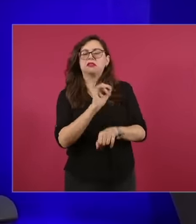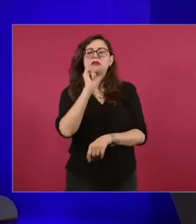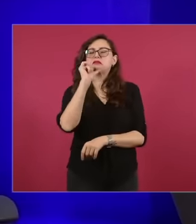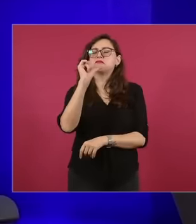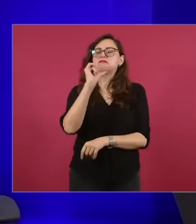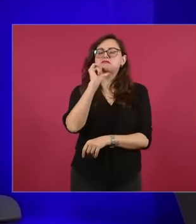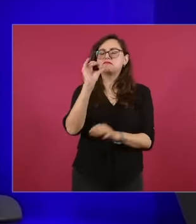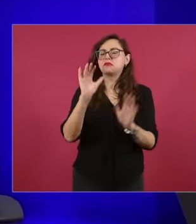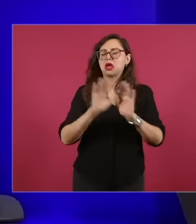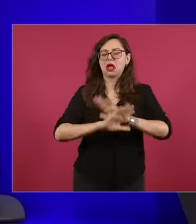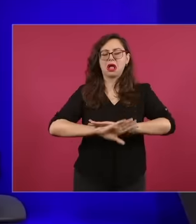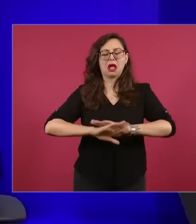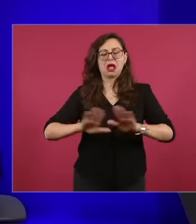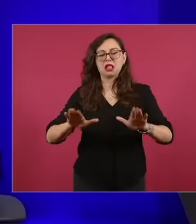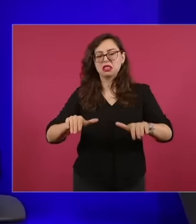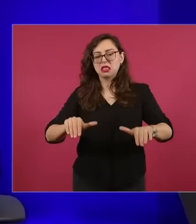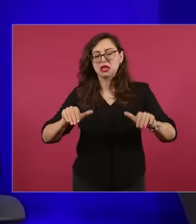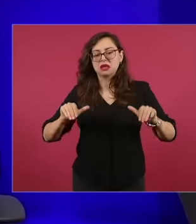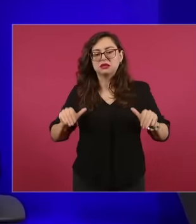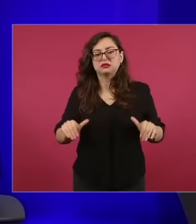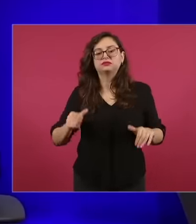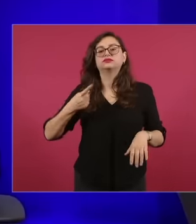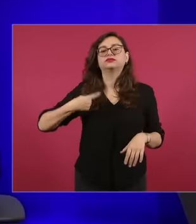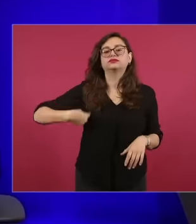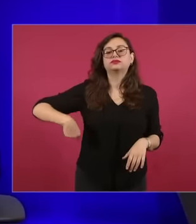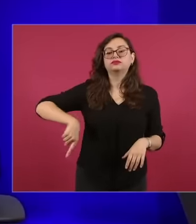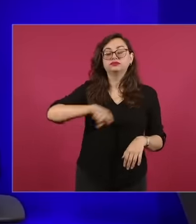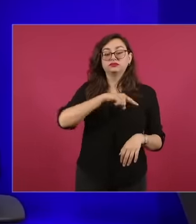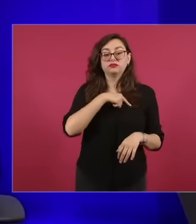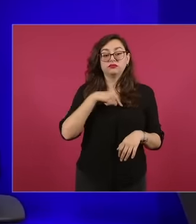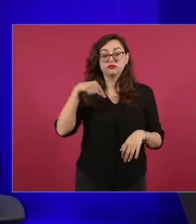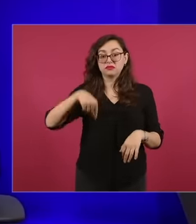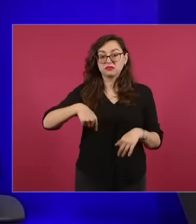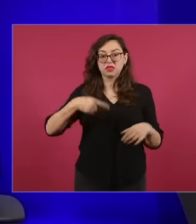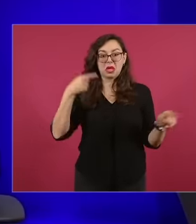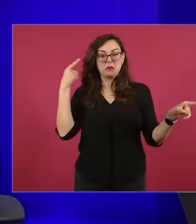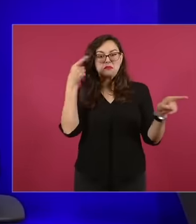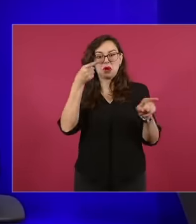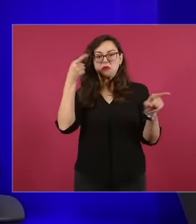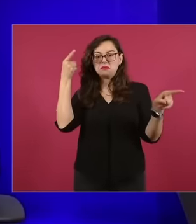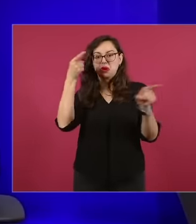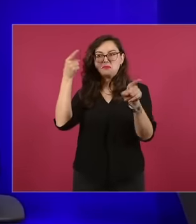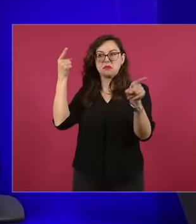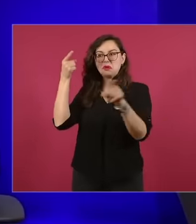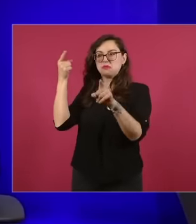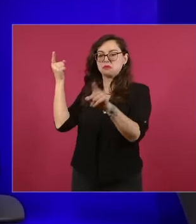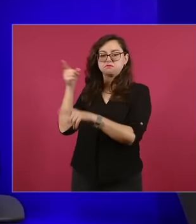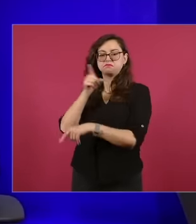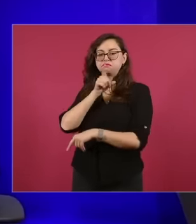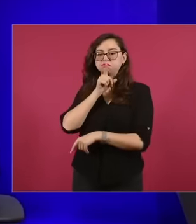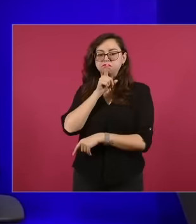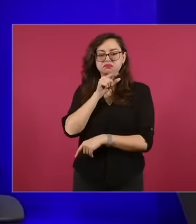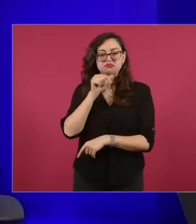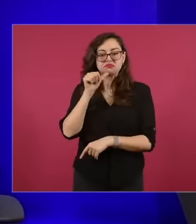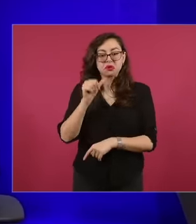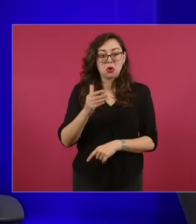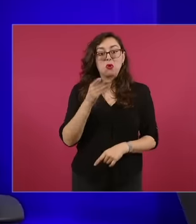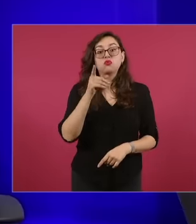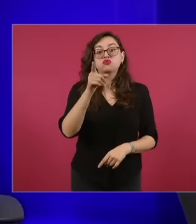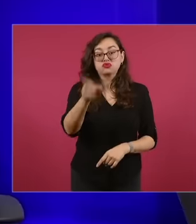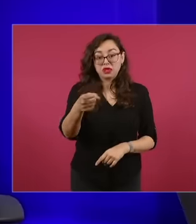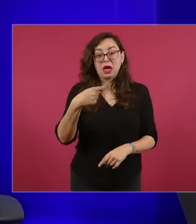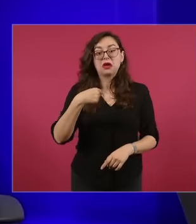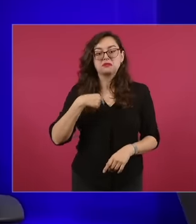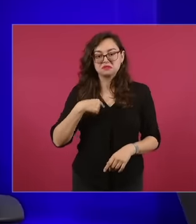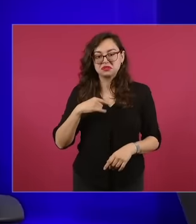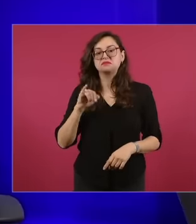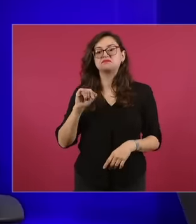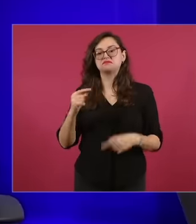well, in this program we do not insult, you have been a poet of insults and you